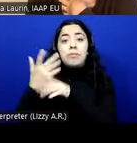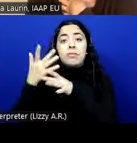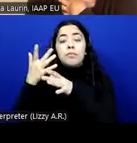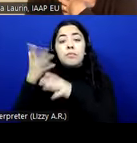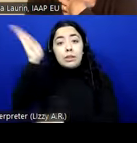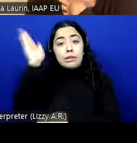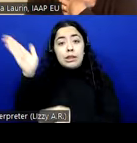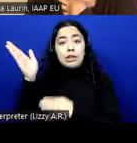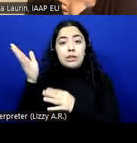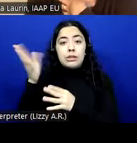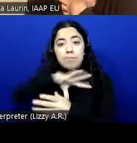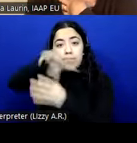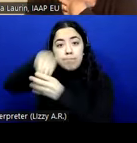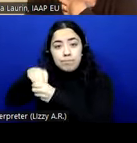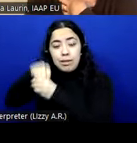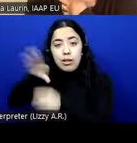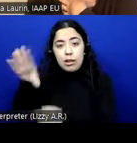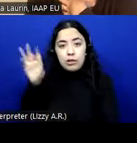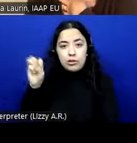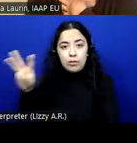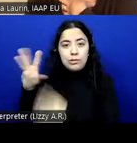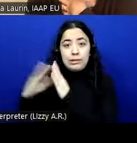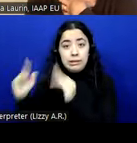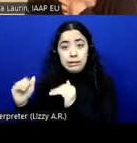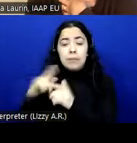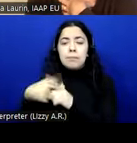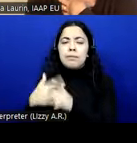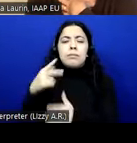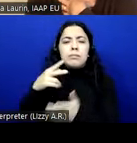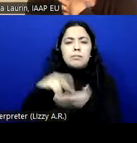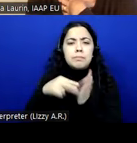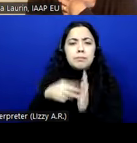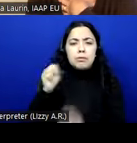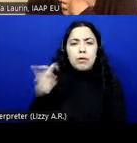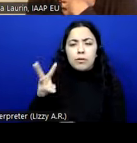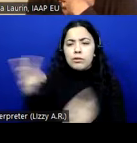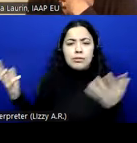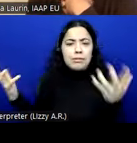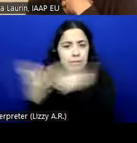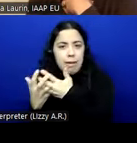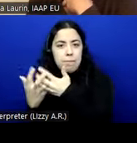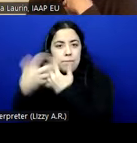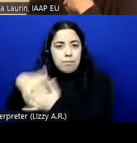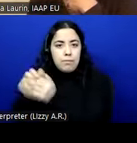platform software, then it should adapt to that or should have at least one mode of operation that